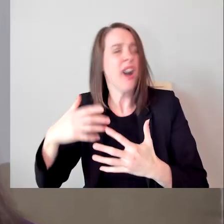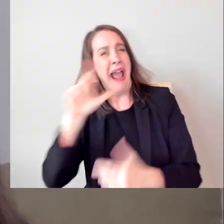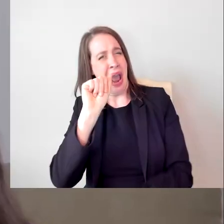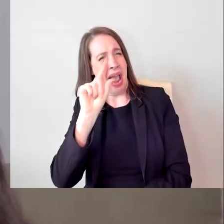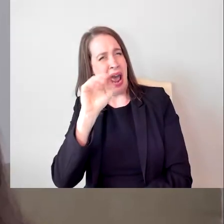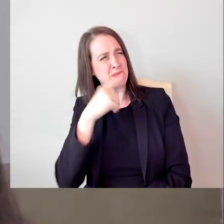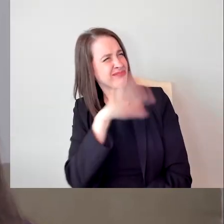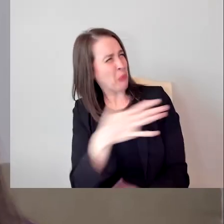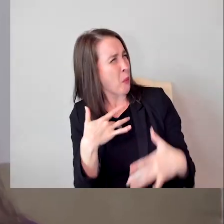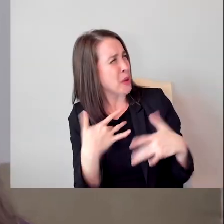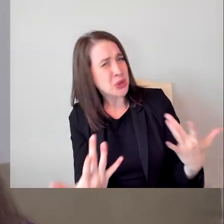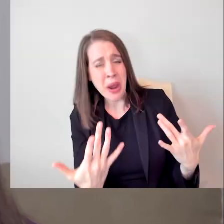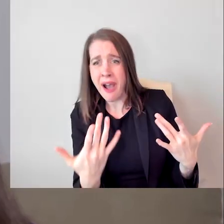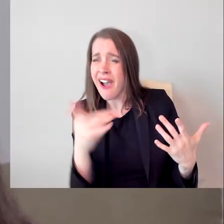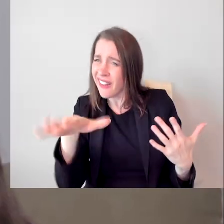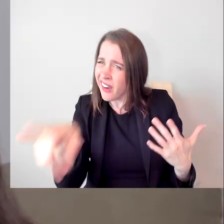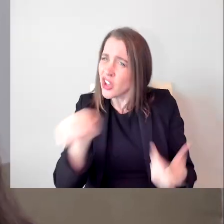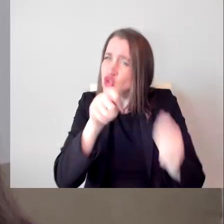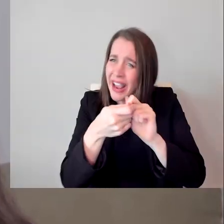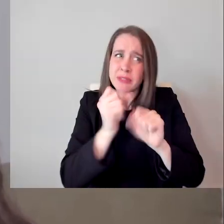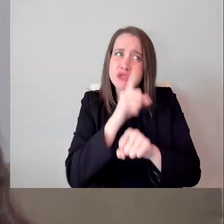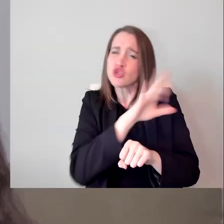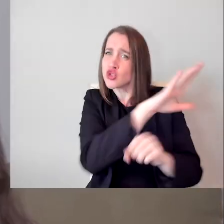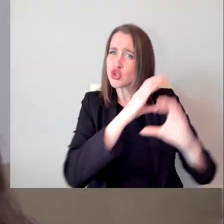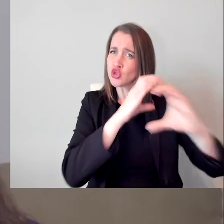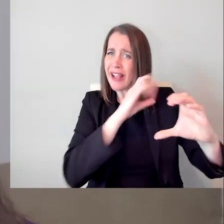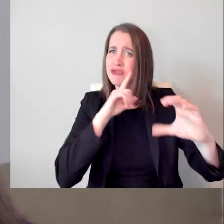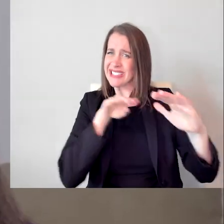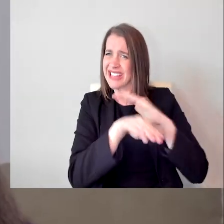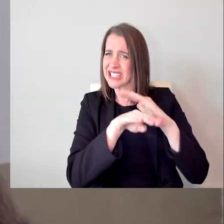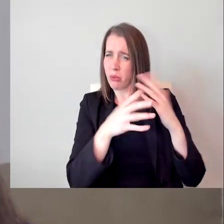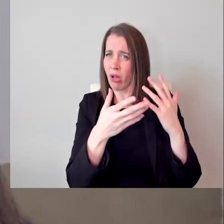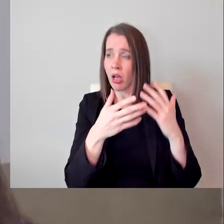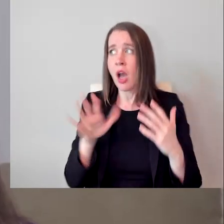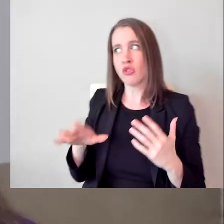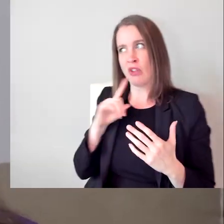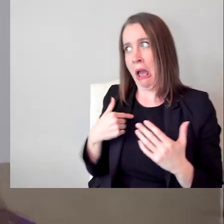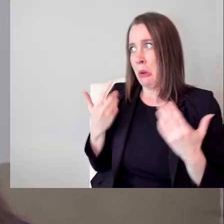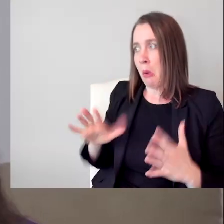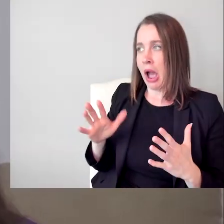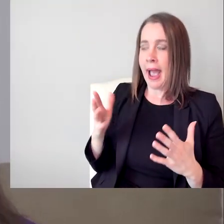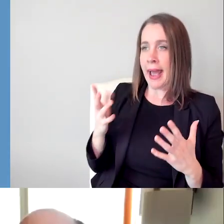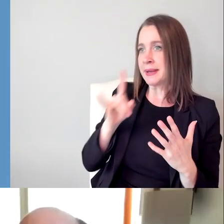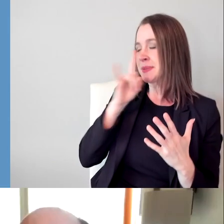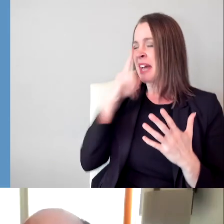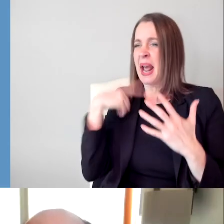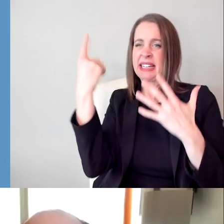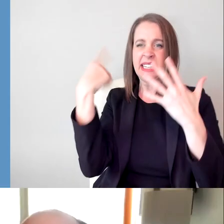And I said to him, I really didn't want to be high maintenance. And he said, look around, we were in Hollywood,